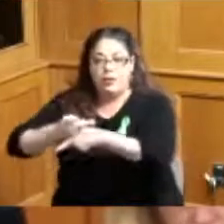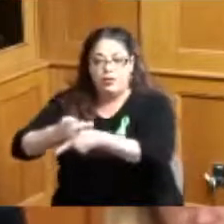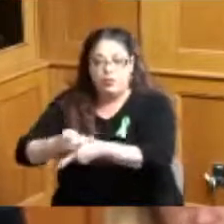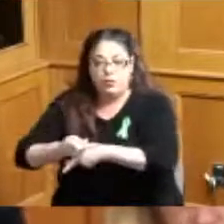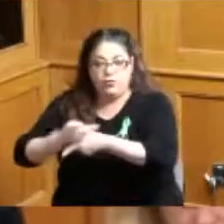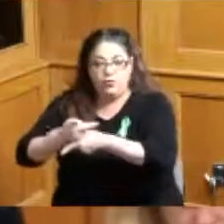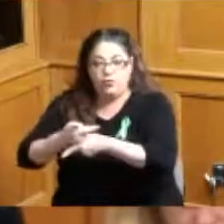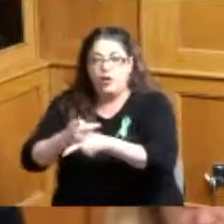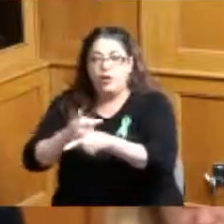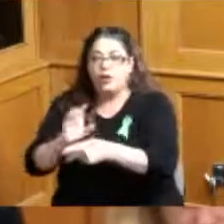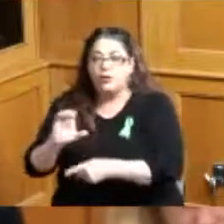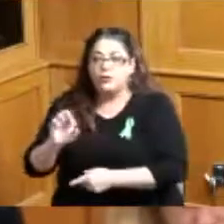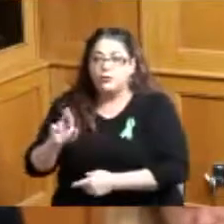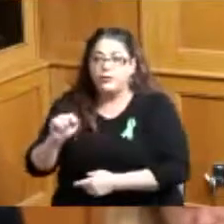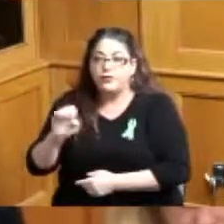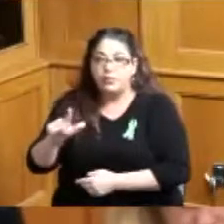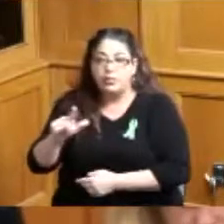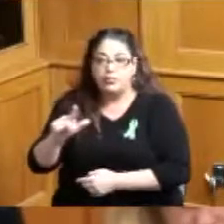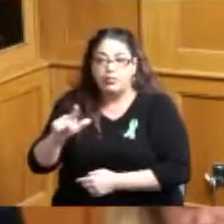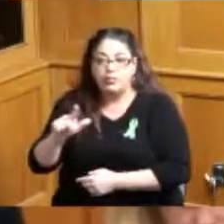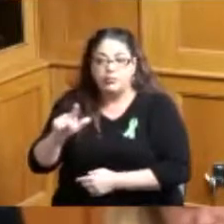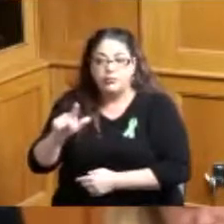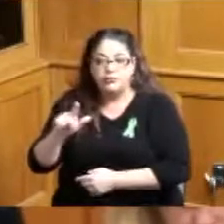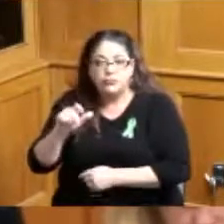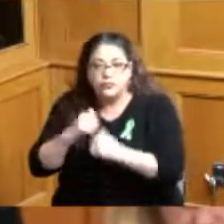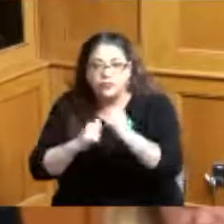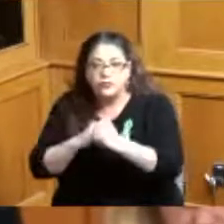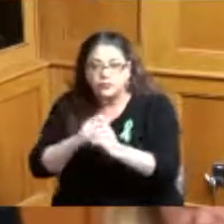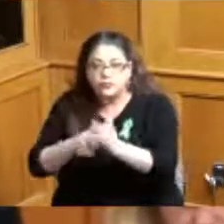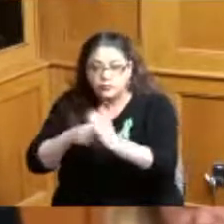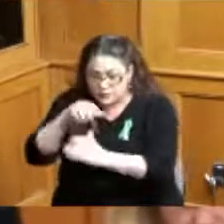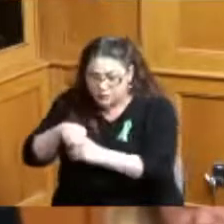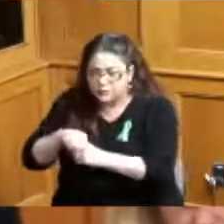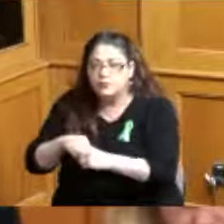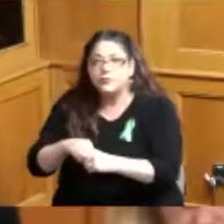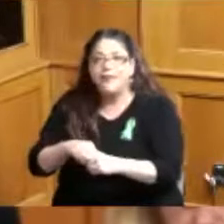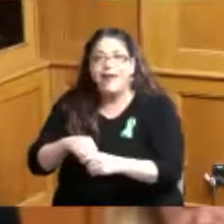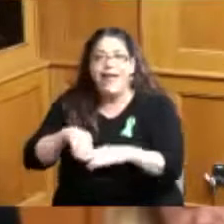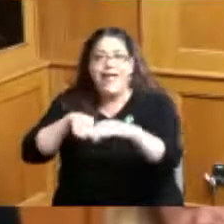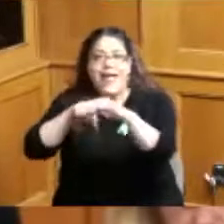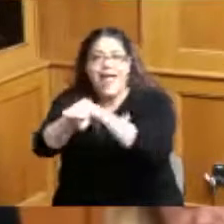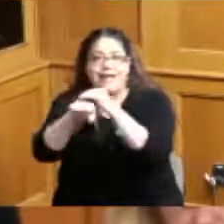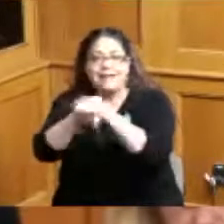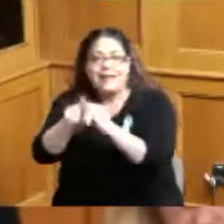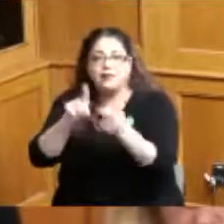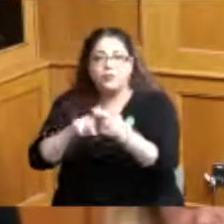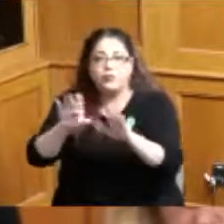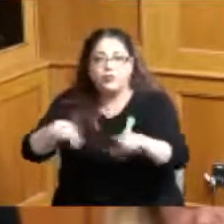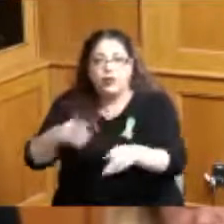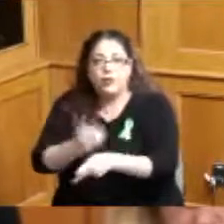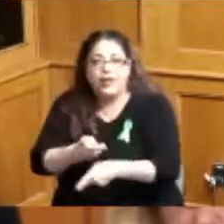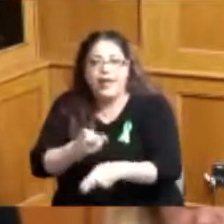infrastructure issue access to child care comes up in nearly every conversation we have with women